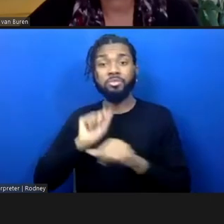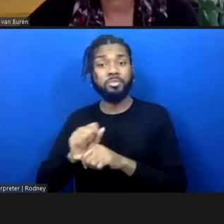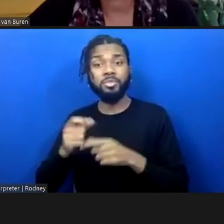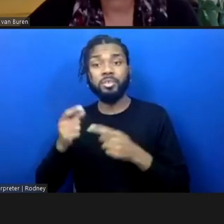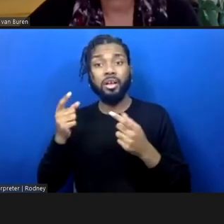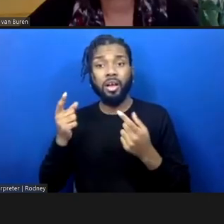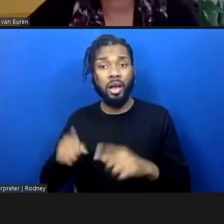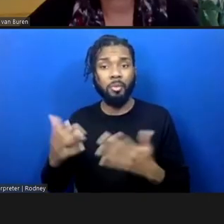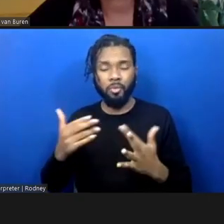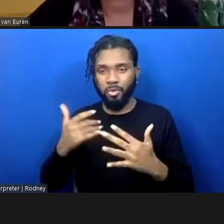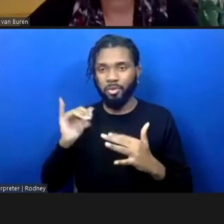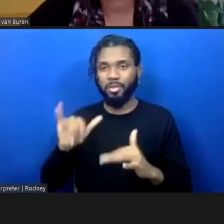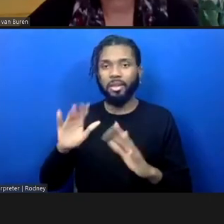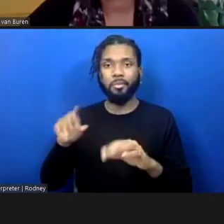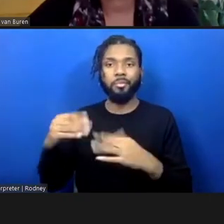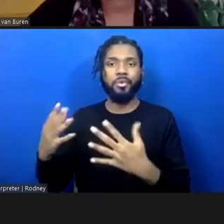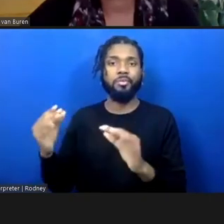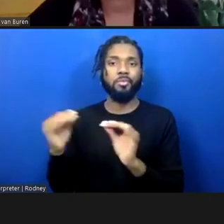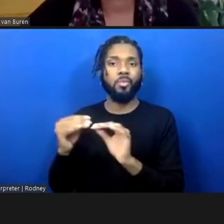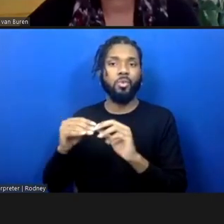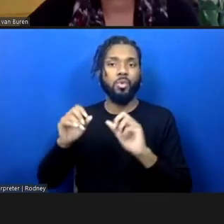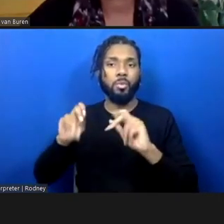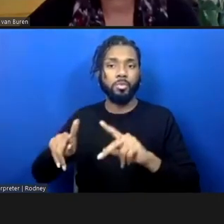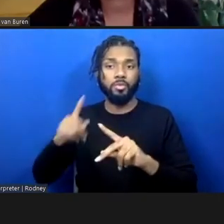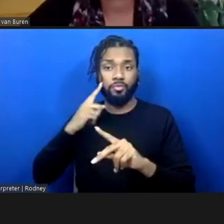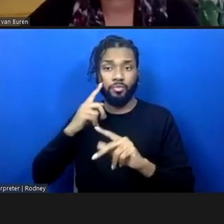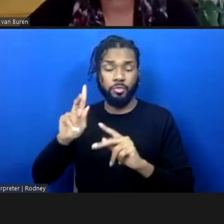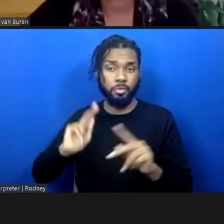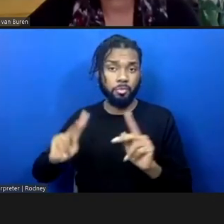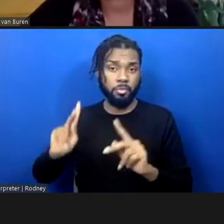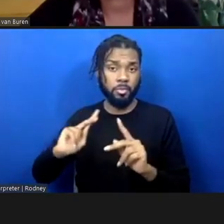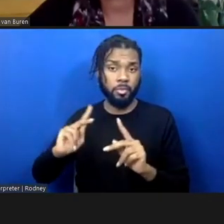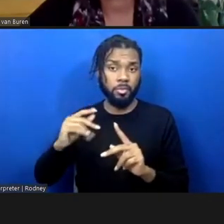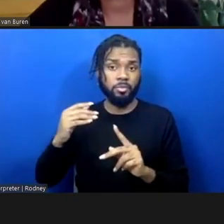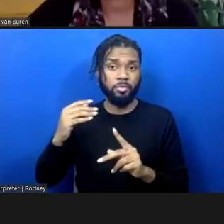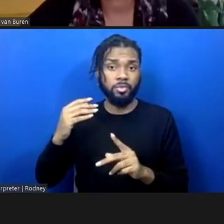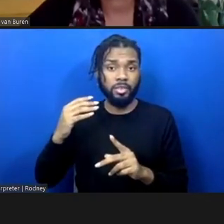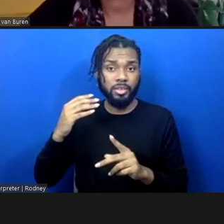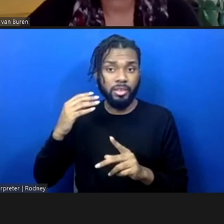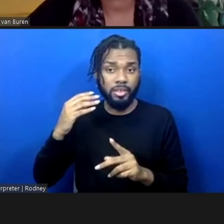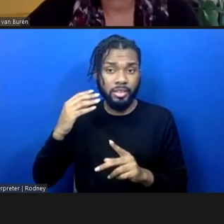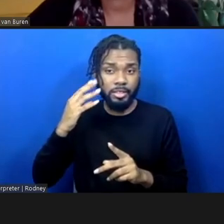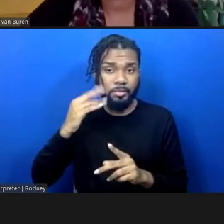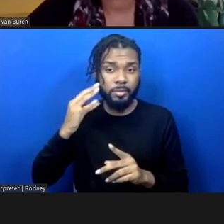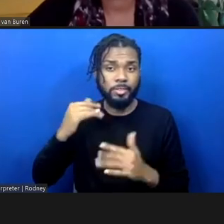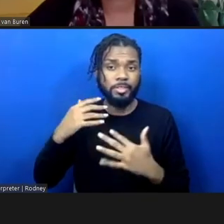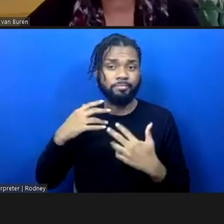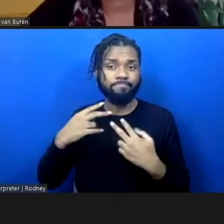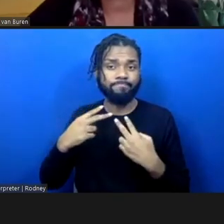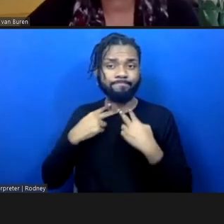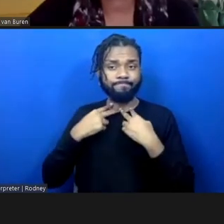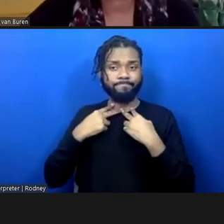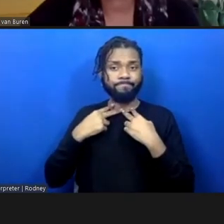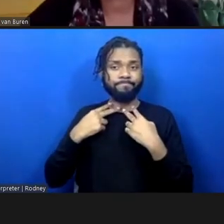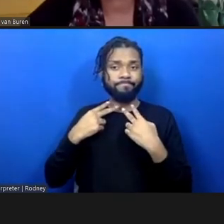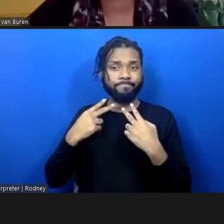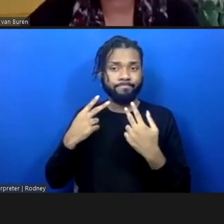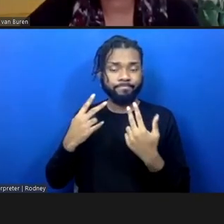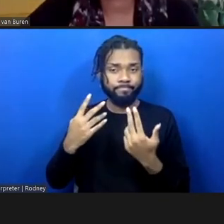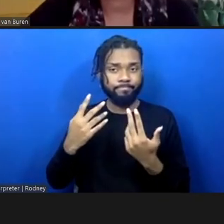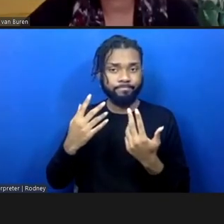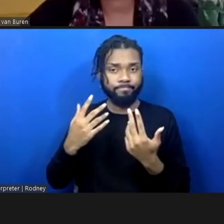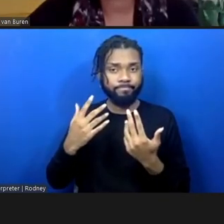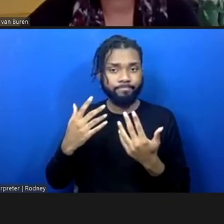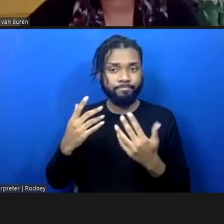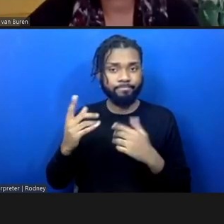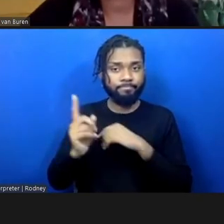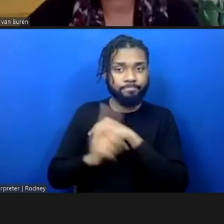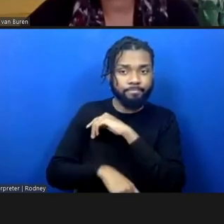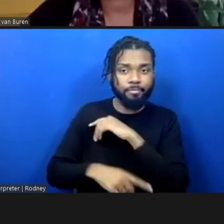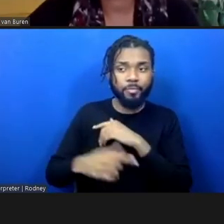opportunities for people to get tripped in the technicalities of parole or etc.